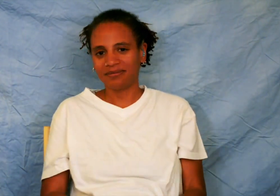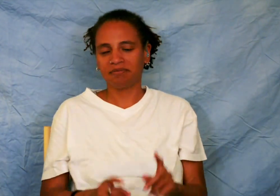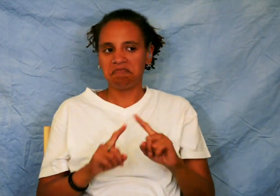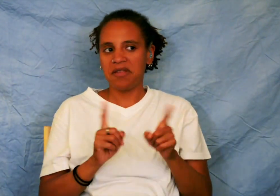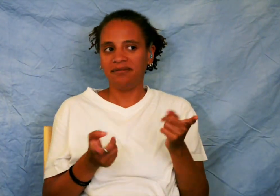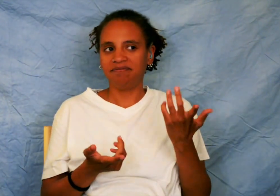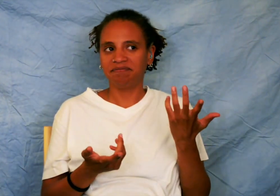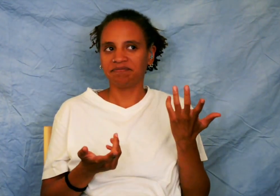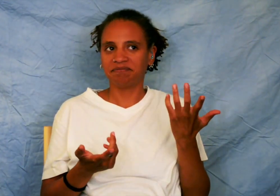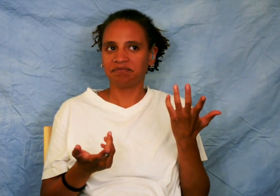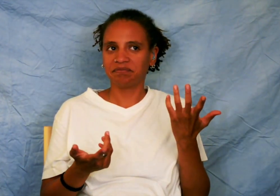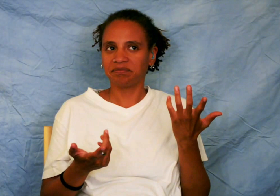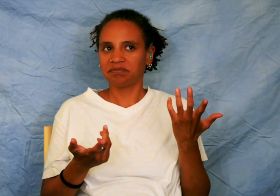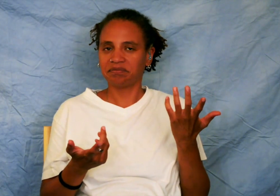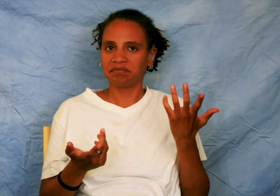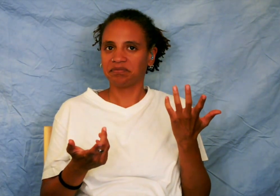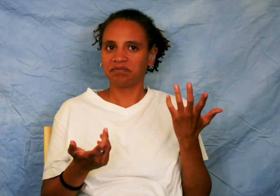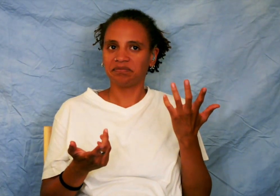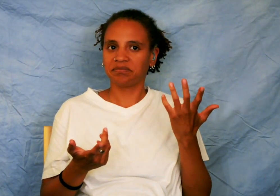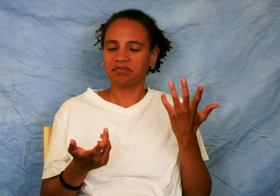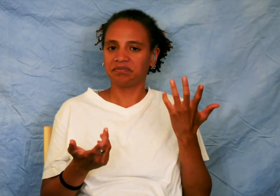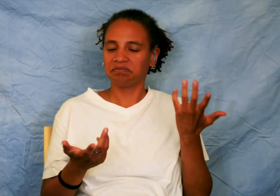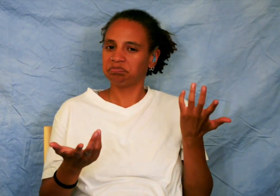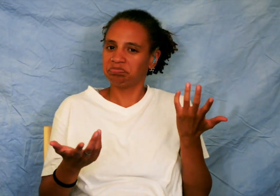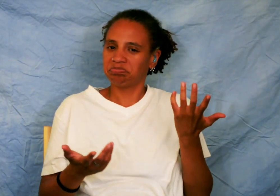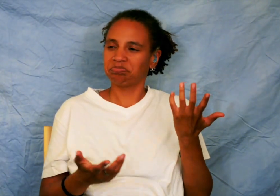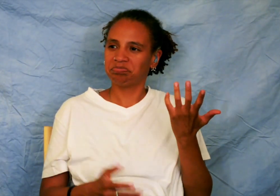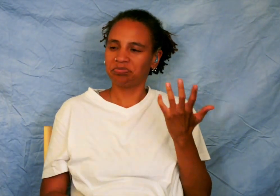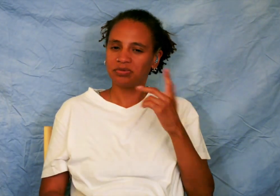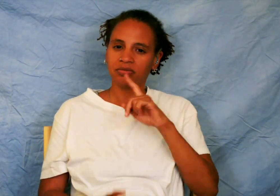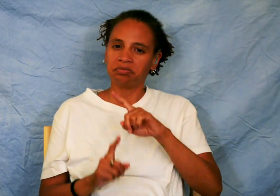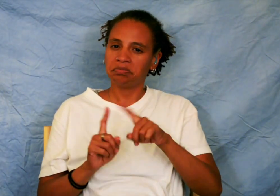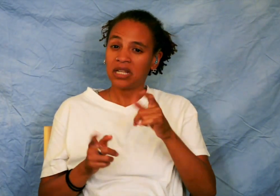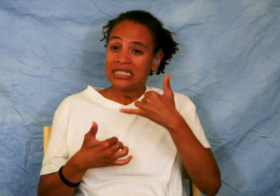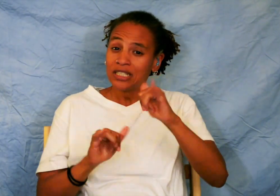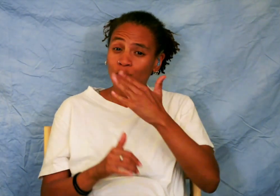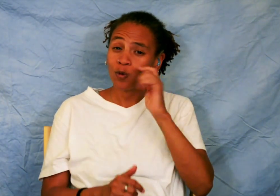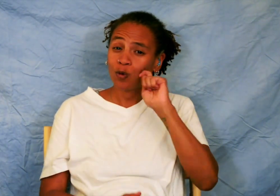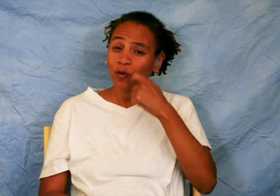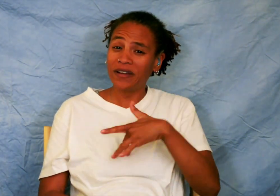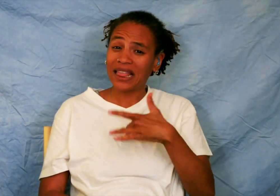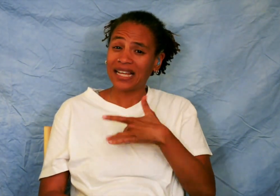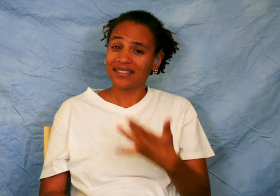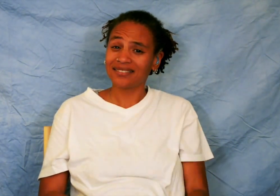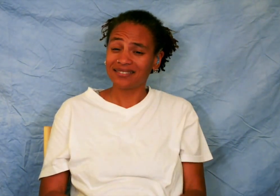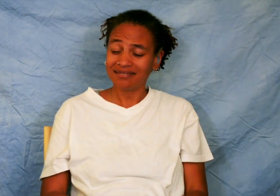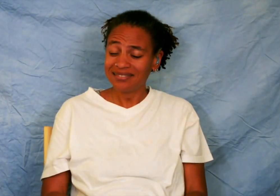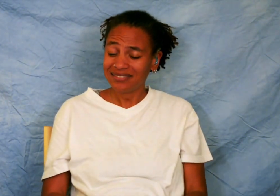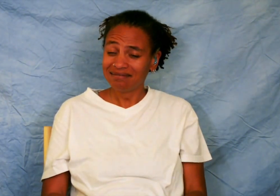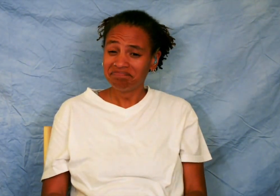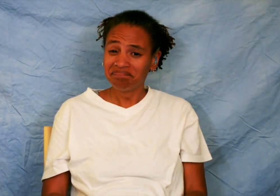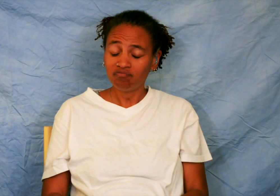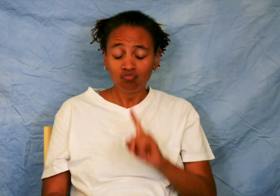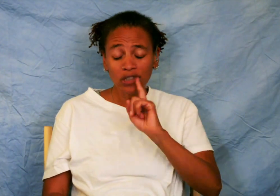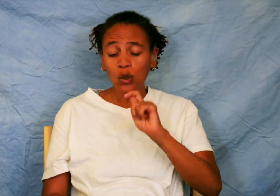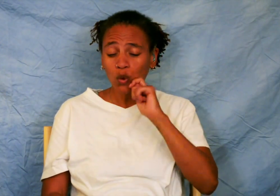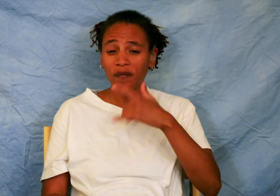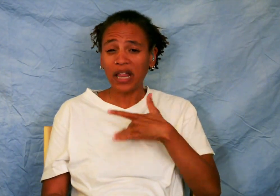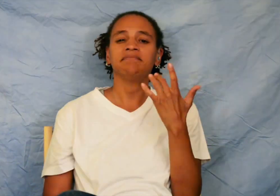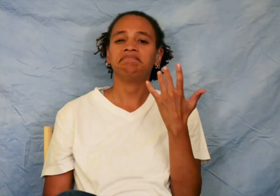But...being among the racial majority is still...a cool feeling!